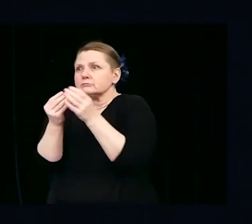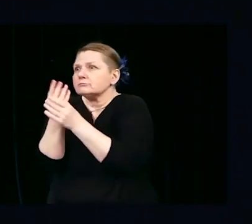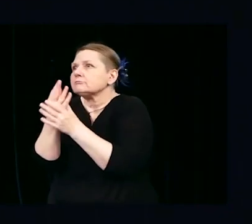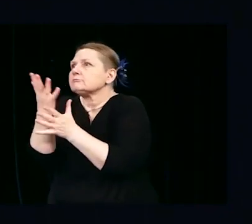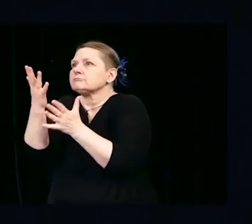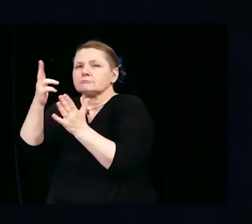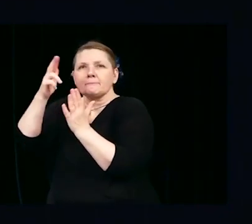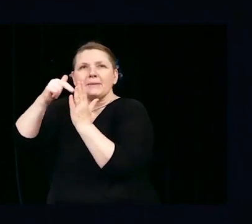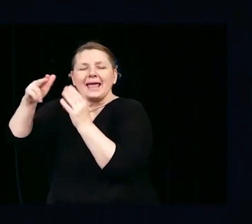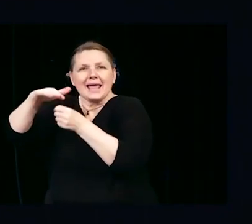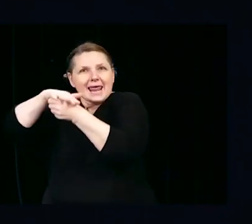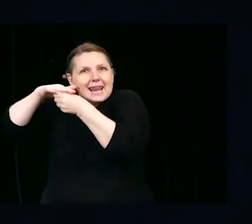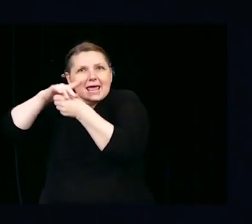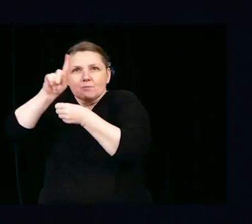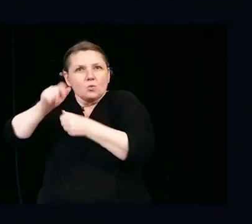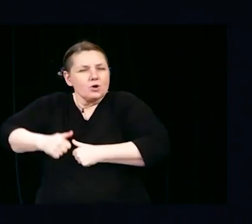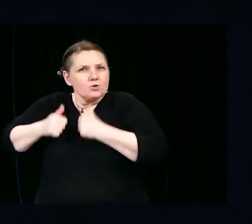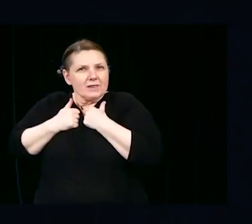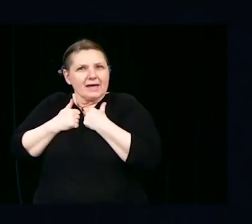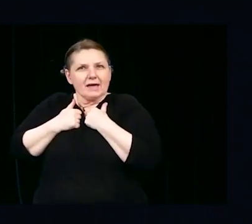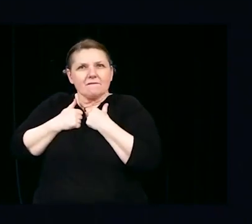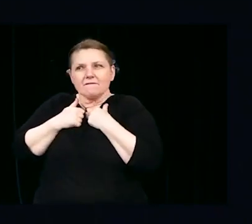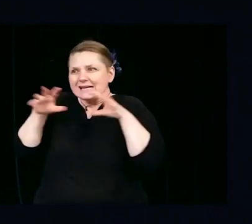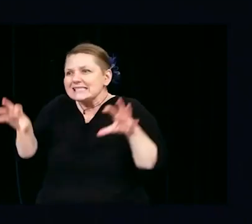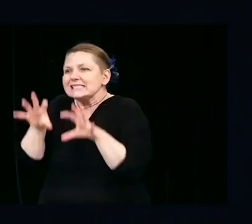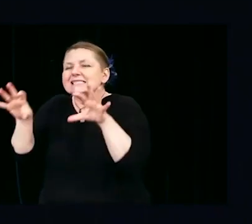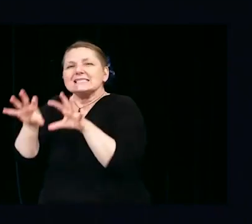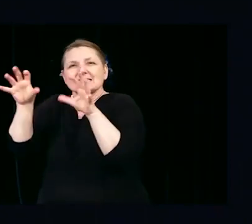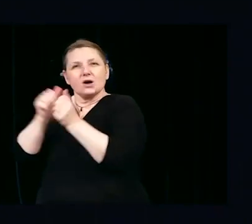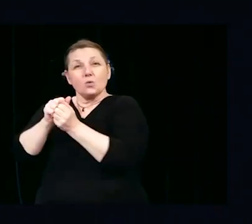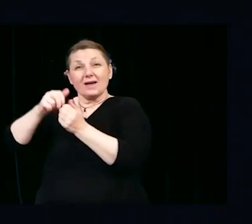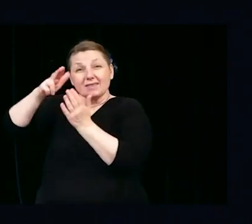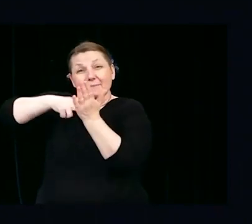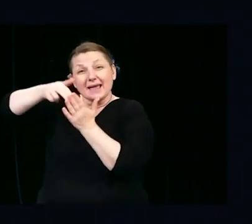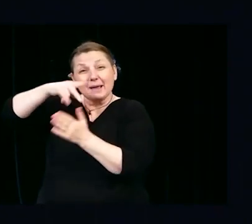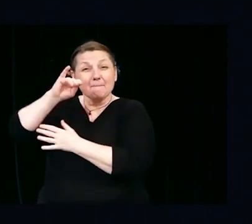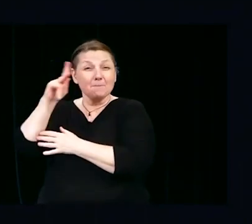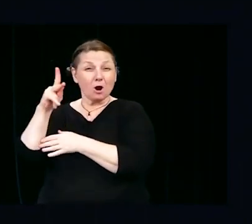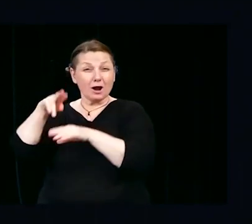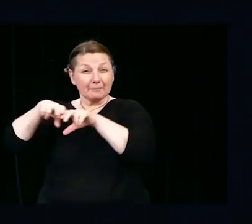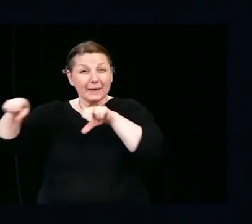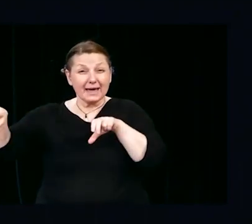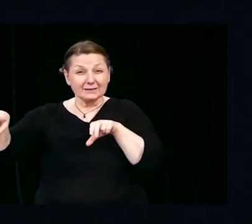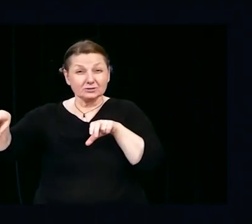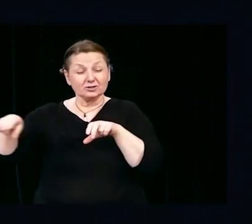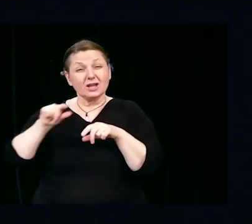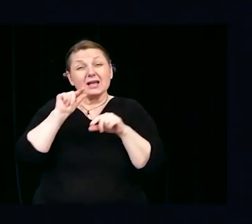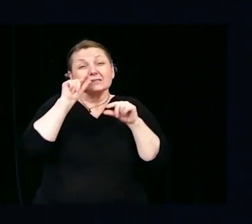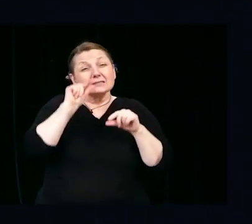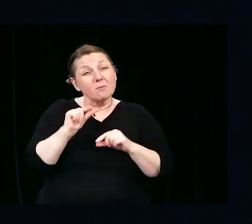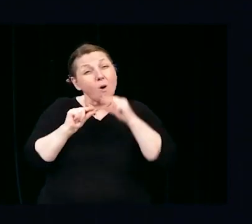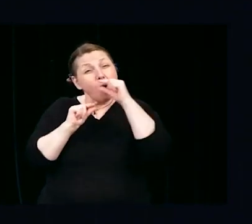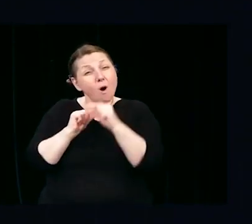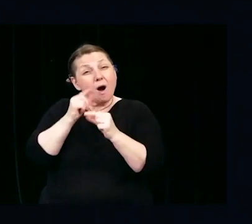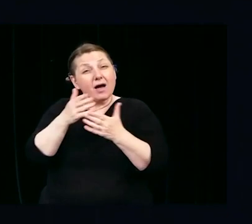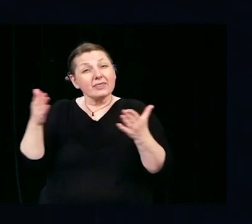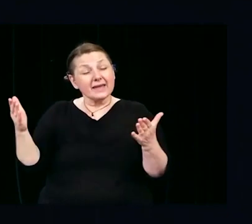mailboxes, park benches. Your self reflection and taking small actions can have ripple effects.